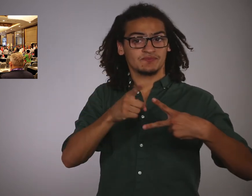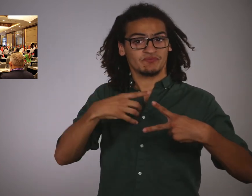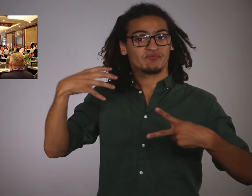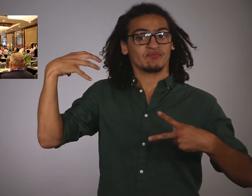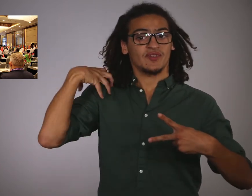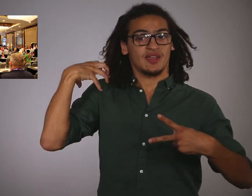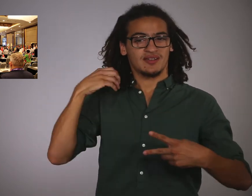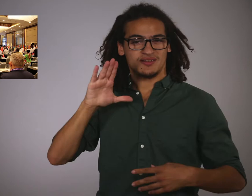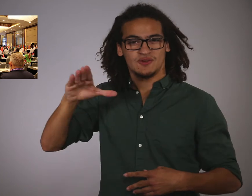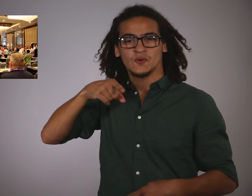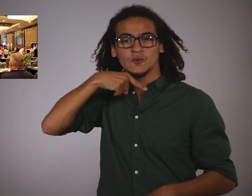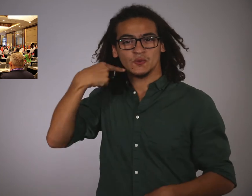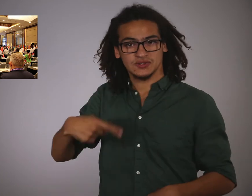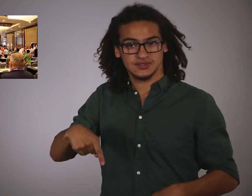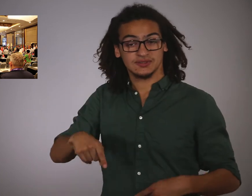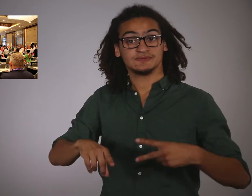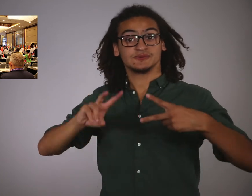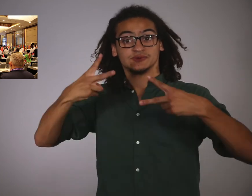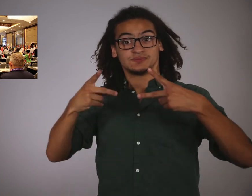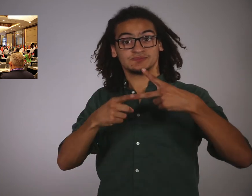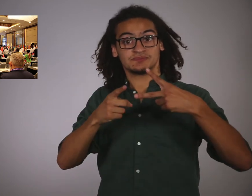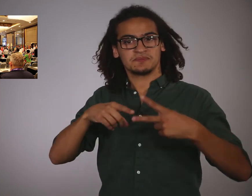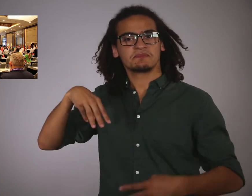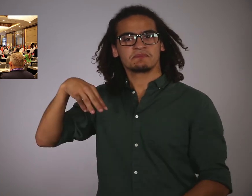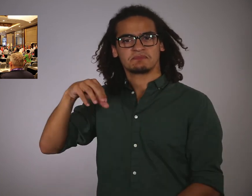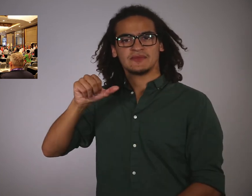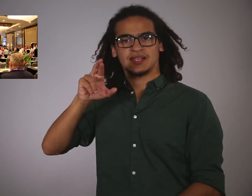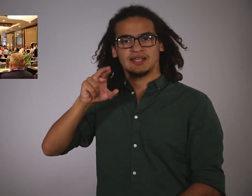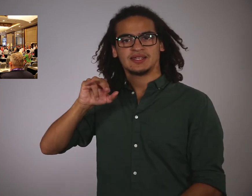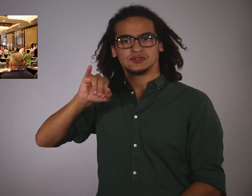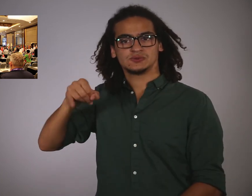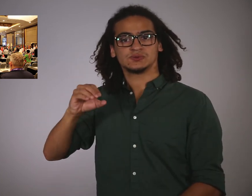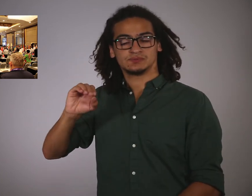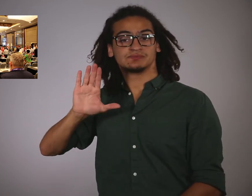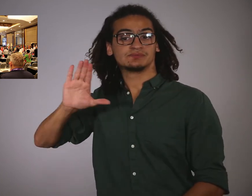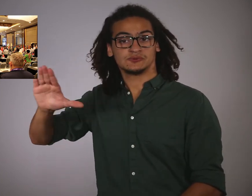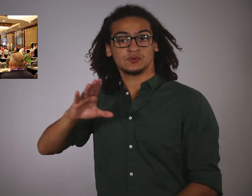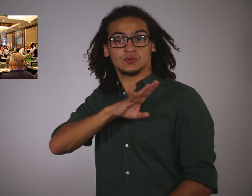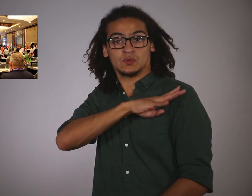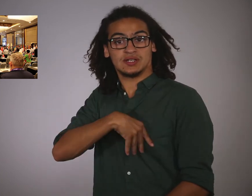incumbent President Valery Rukhledev of Russia and Marijo Lusic of Croatia.